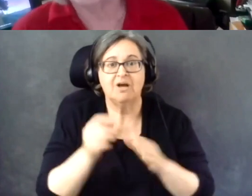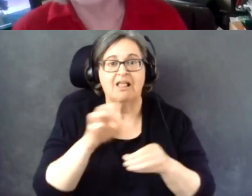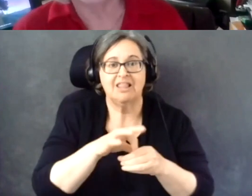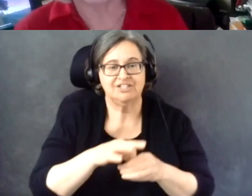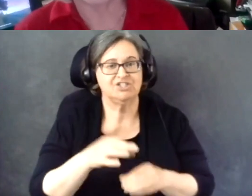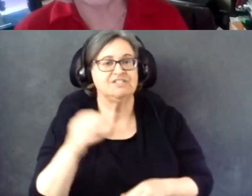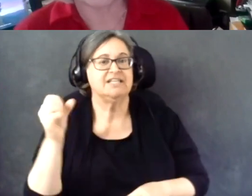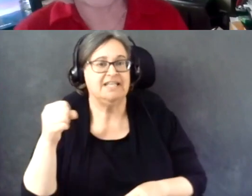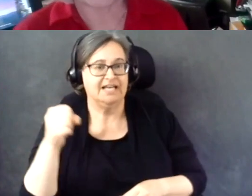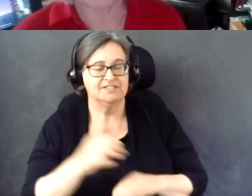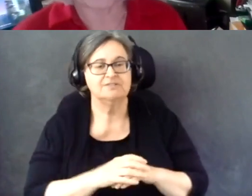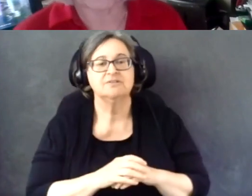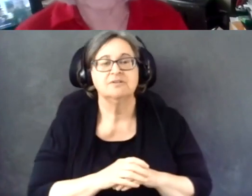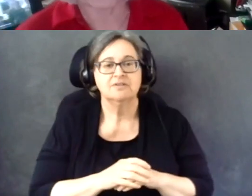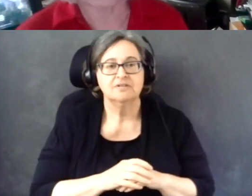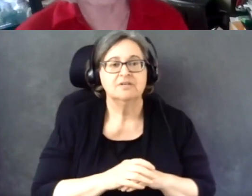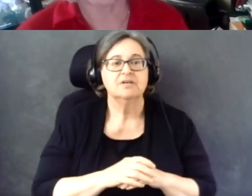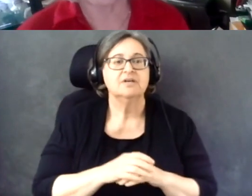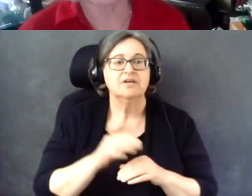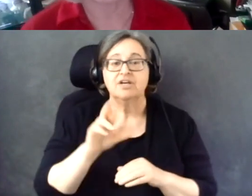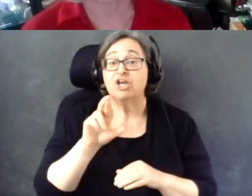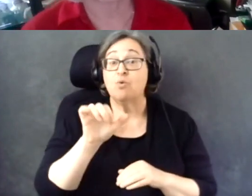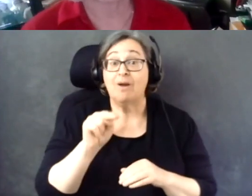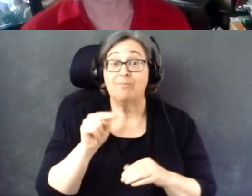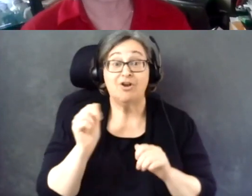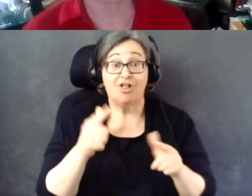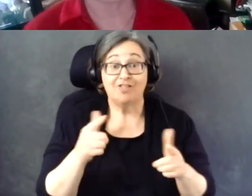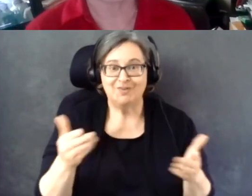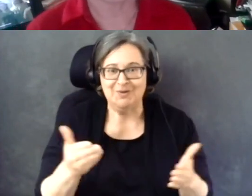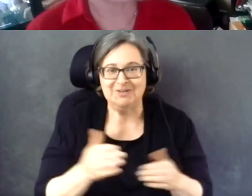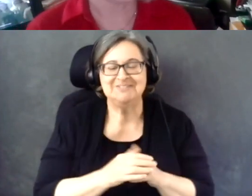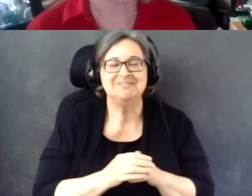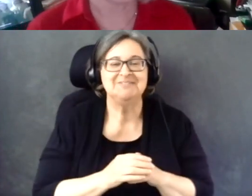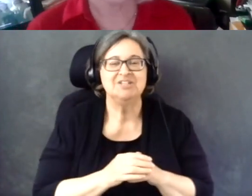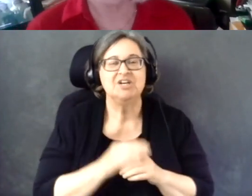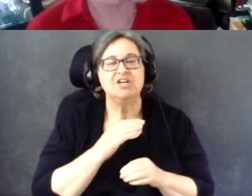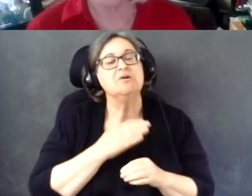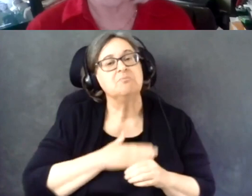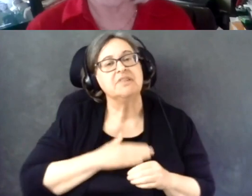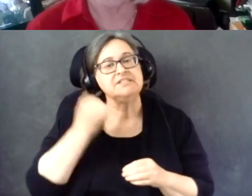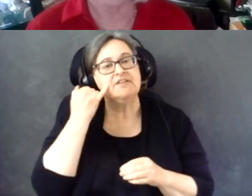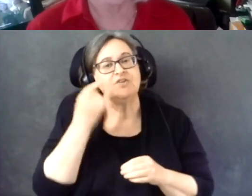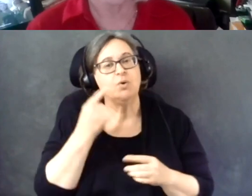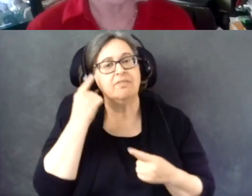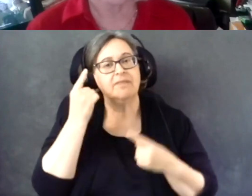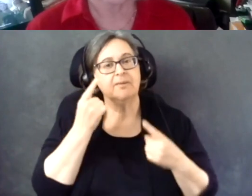So now that you're here, if you think about it, that maybe December/January, between 2022